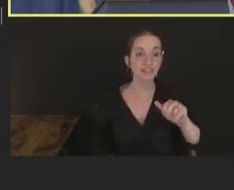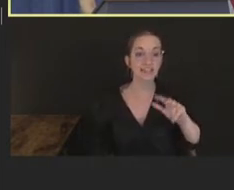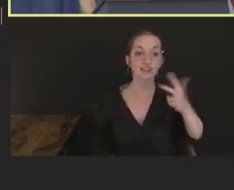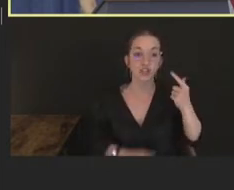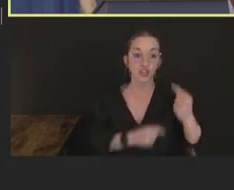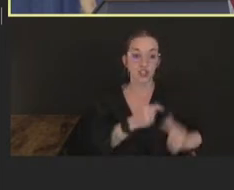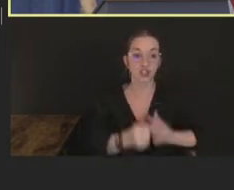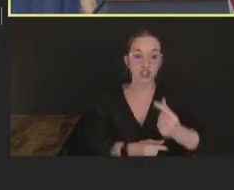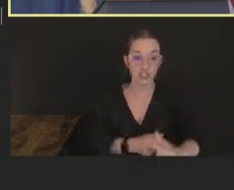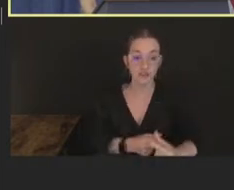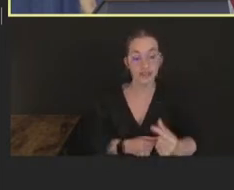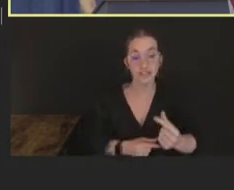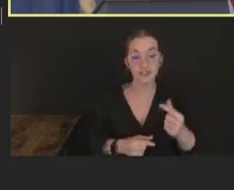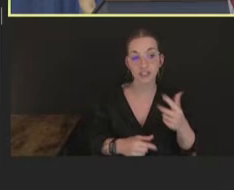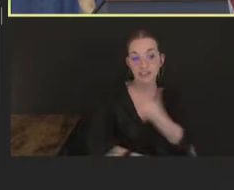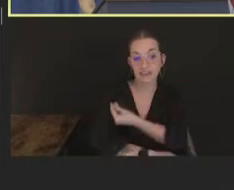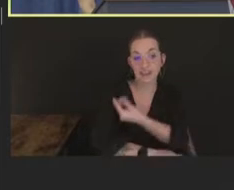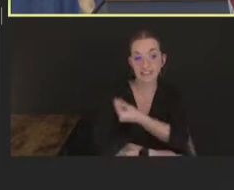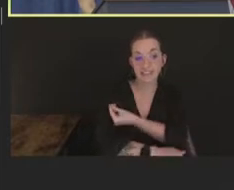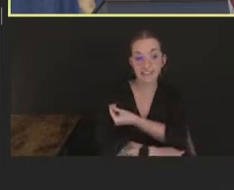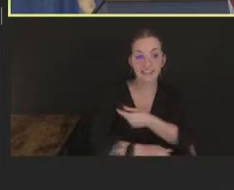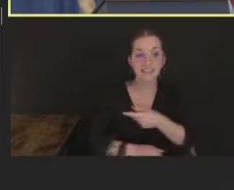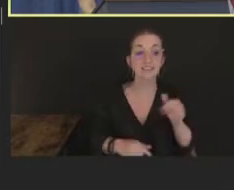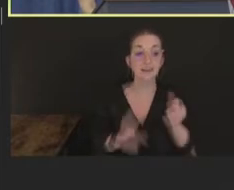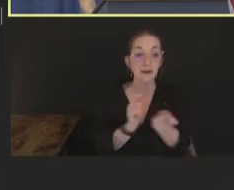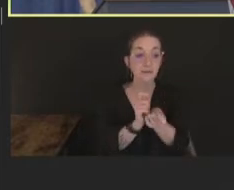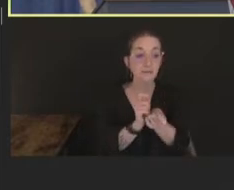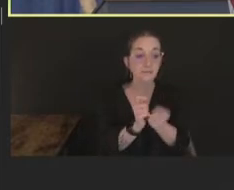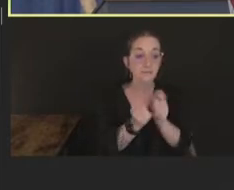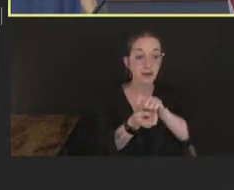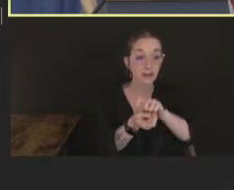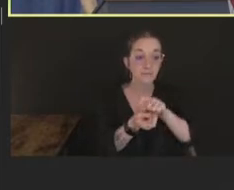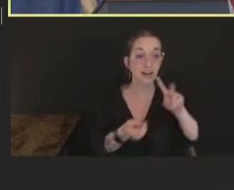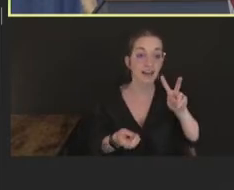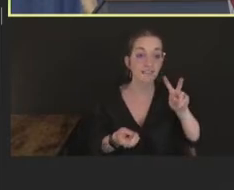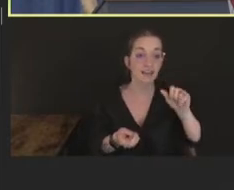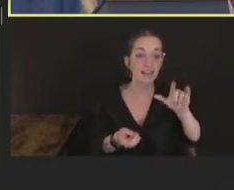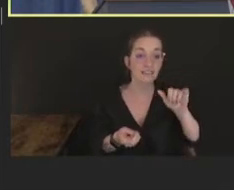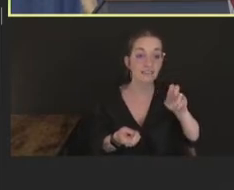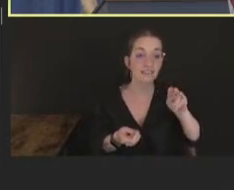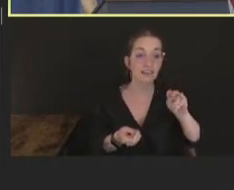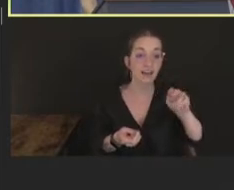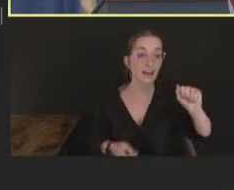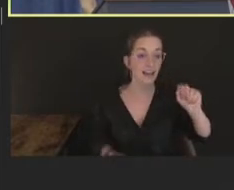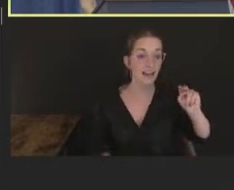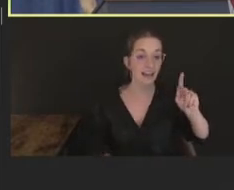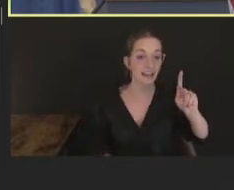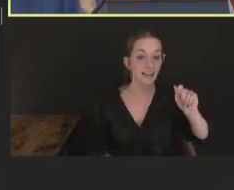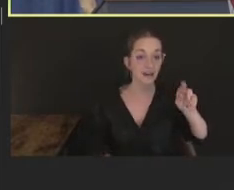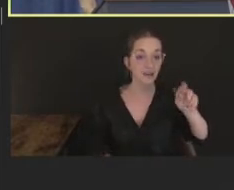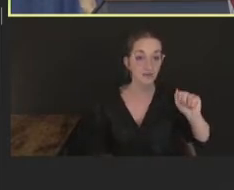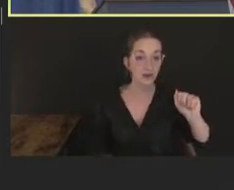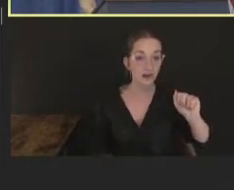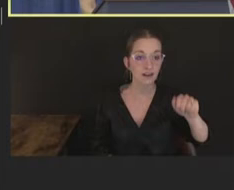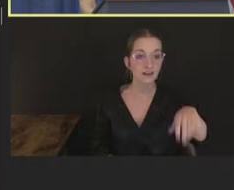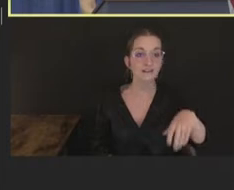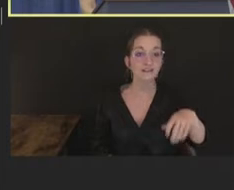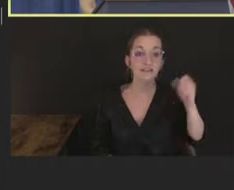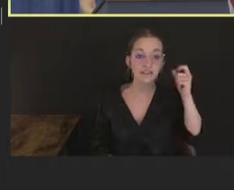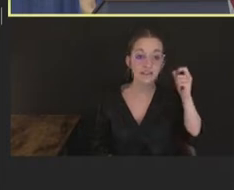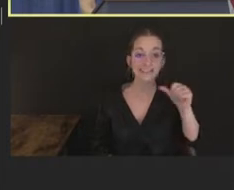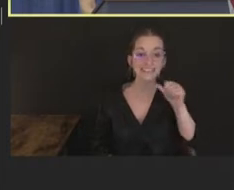orthopox virus, a Modified Vaccinia Ankara. It does not replicate efficiently in humans,